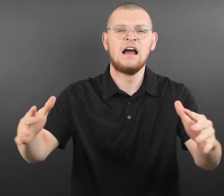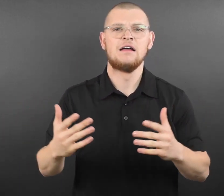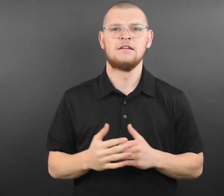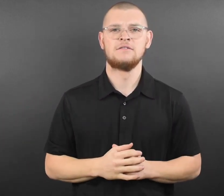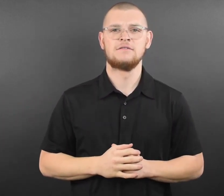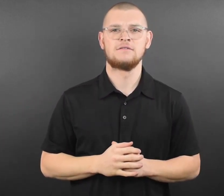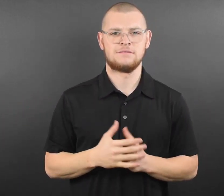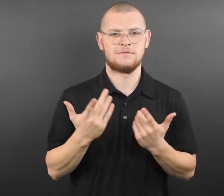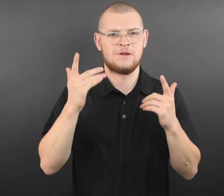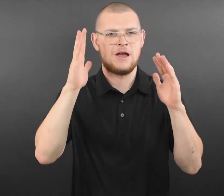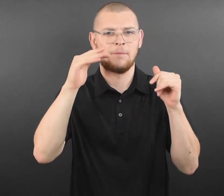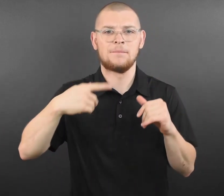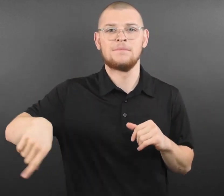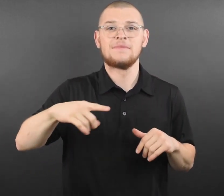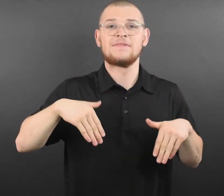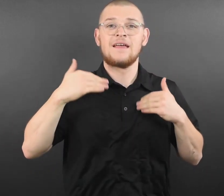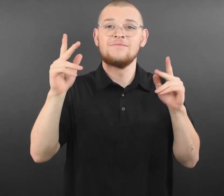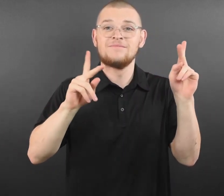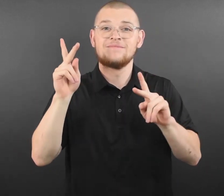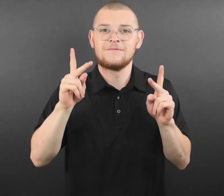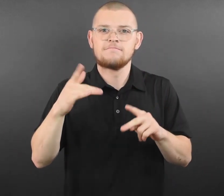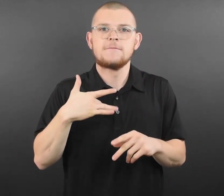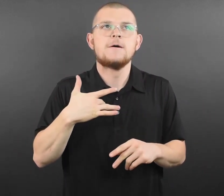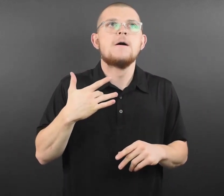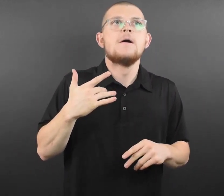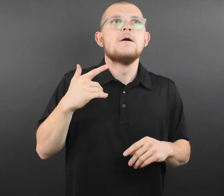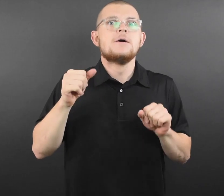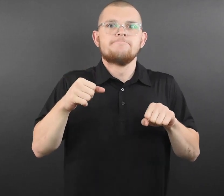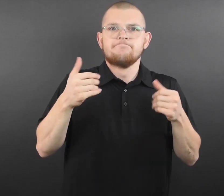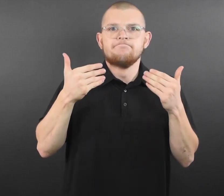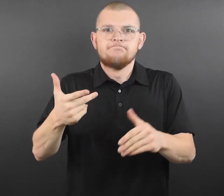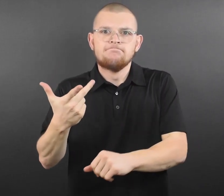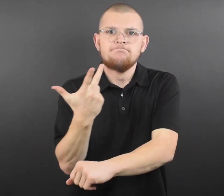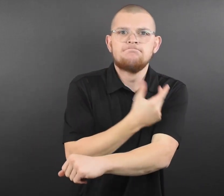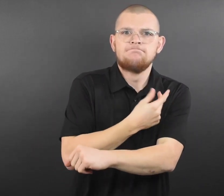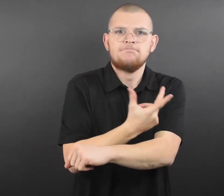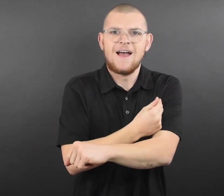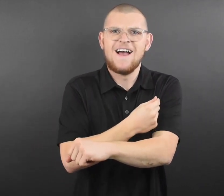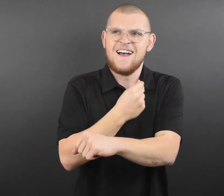Governor Walz and the Minnesota Department of Health, ‘Kids Deserve a Shot’ is another